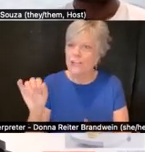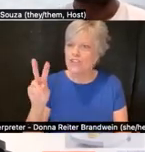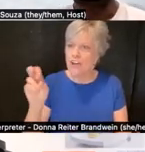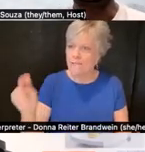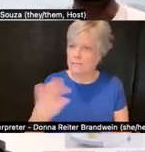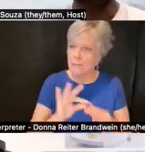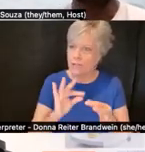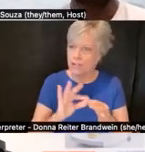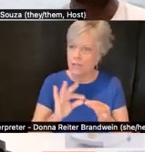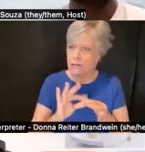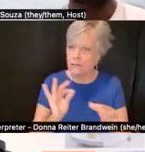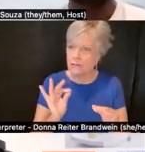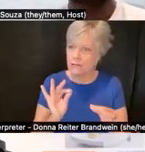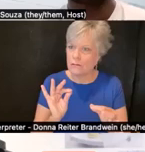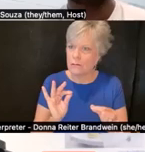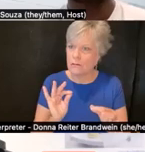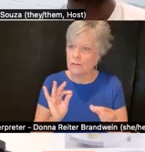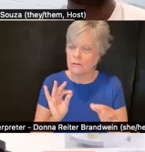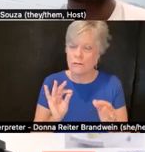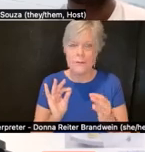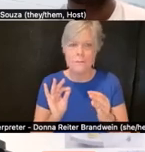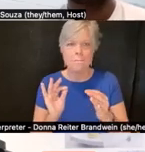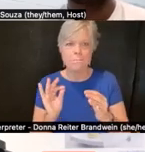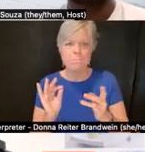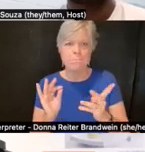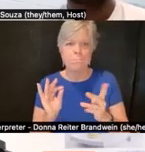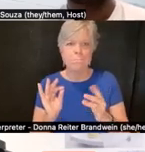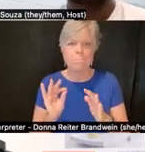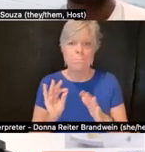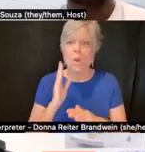will be coming up now.